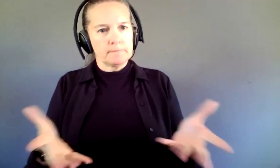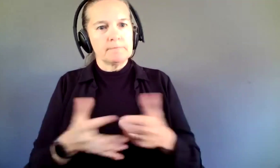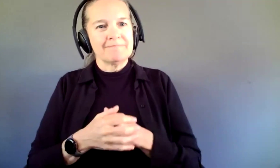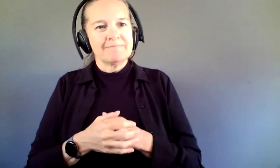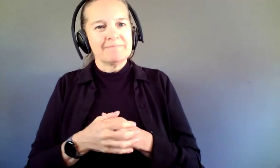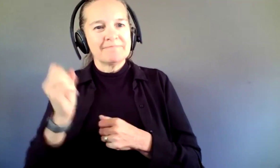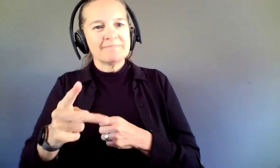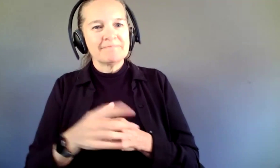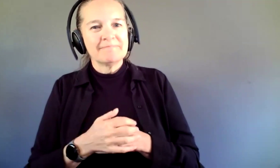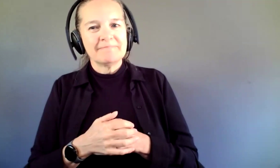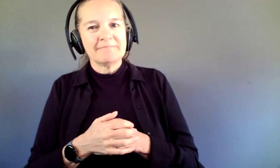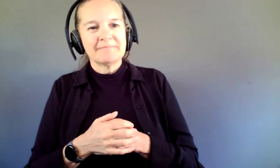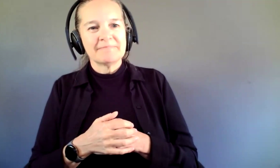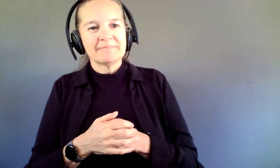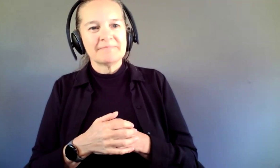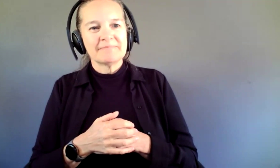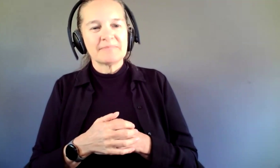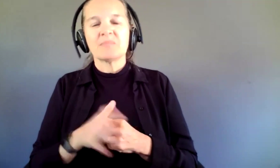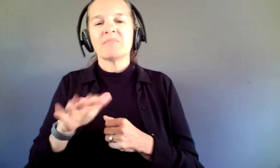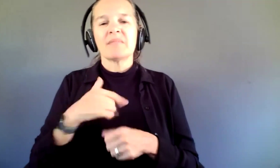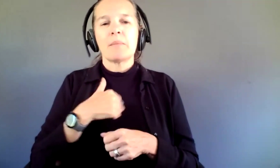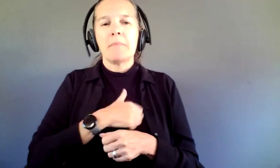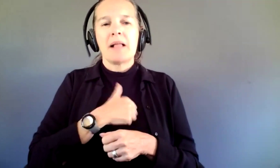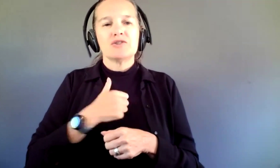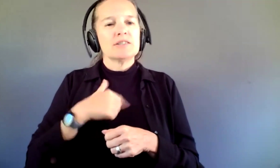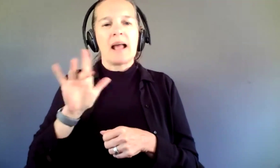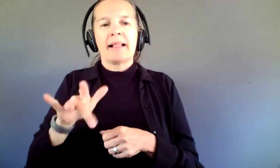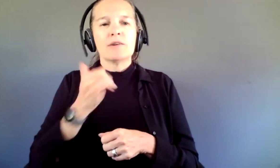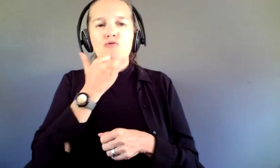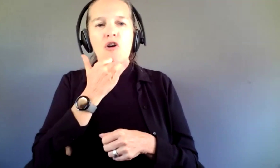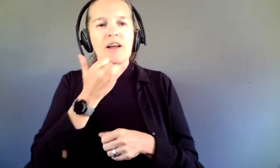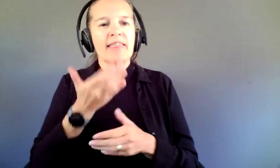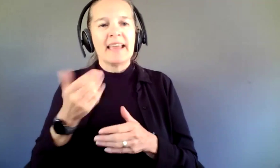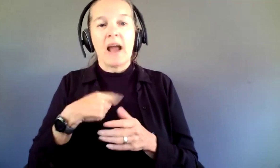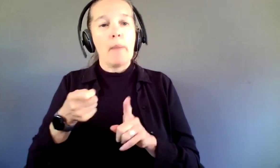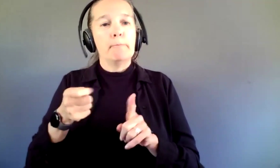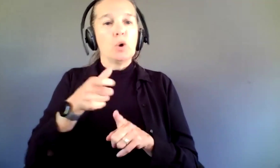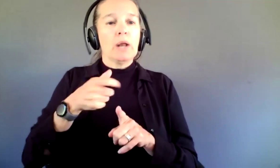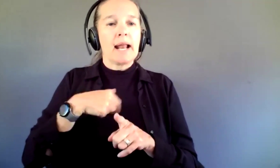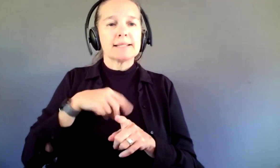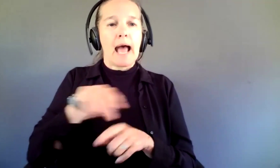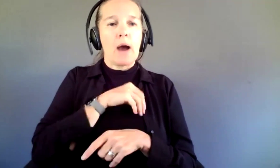Yes, my apologies, I clicked the wrong button and booted us all out of the slide show.